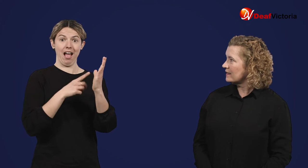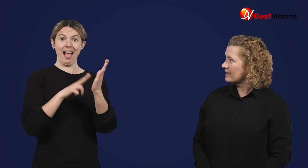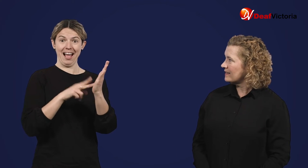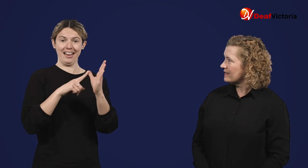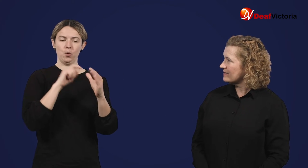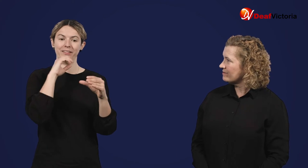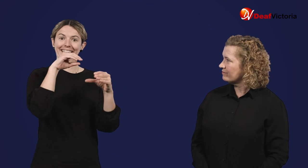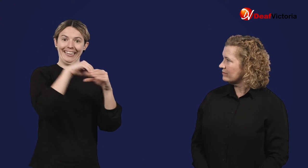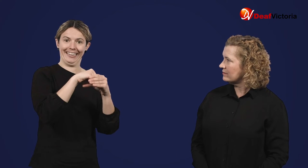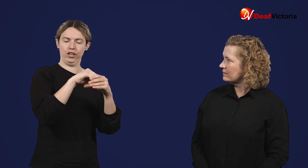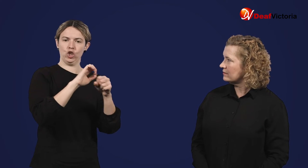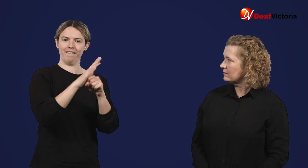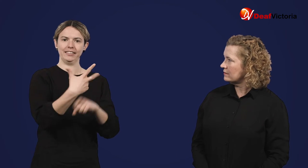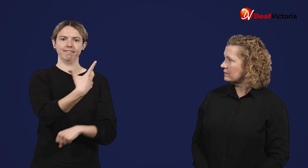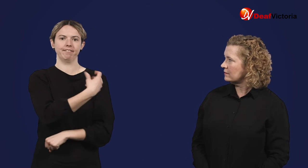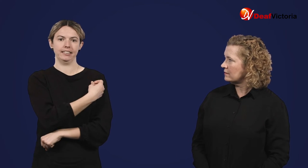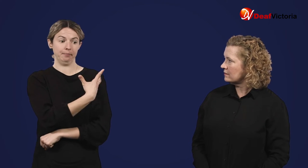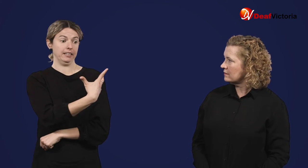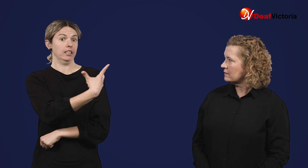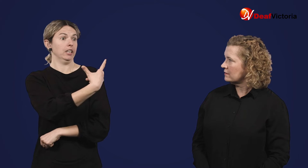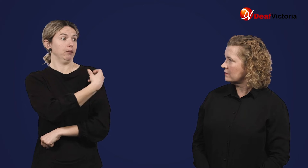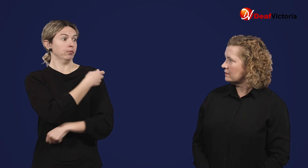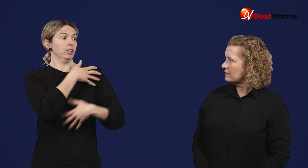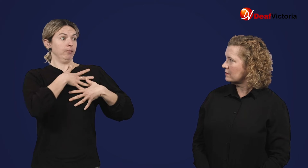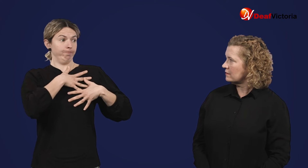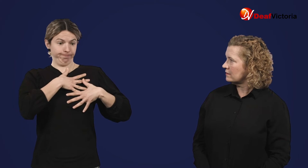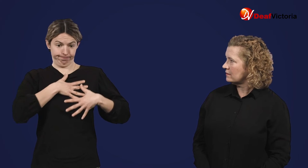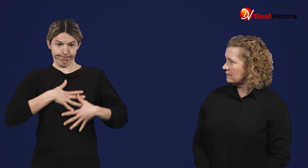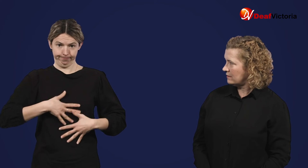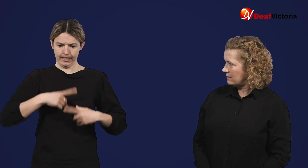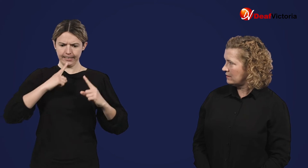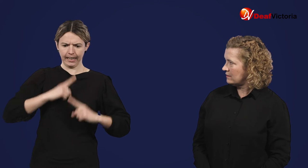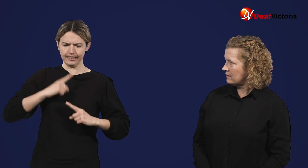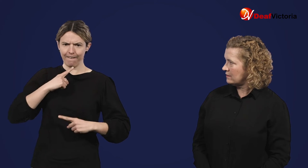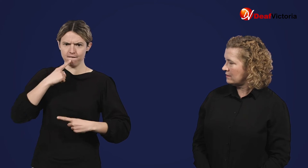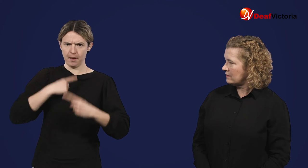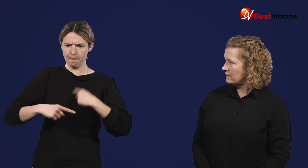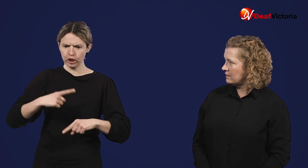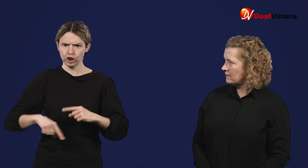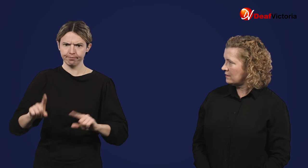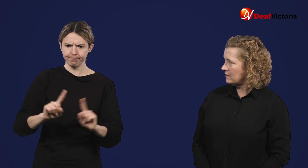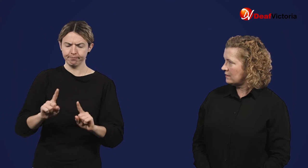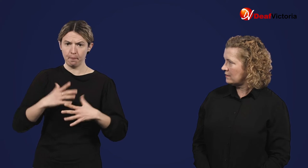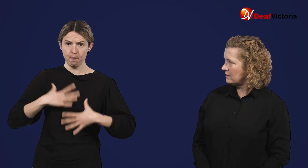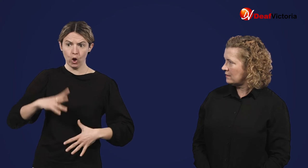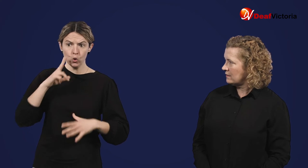That mRNA only tells the body what COVID-19 looks like,